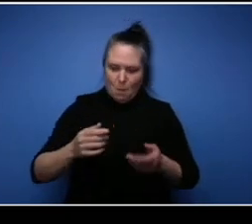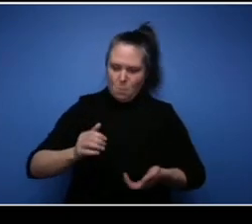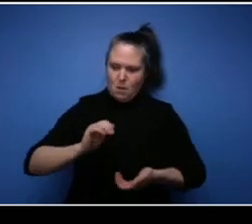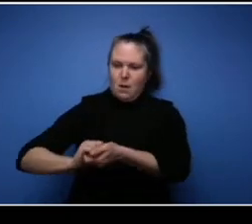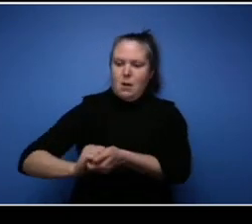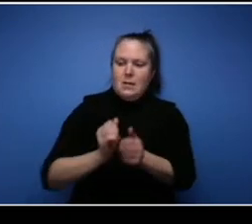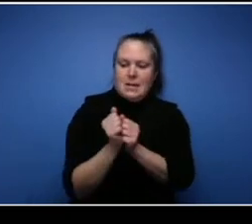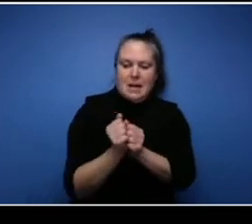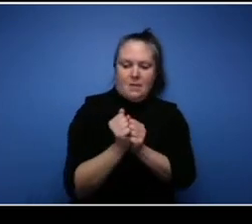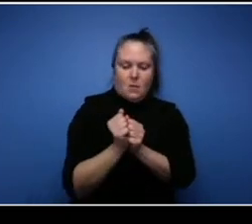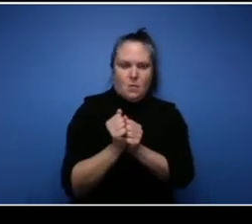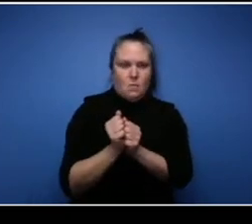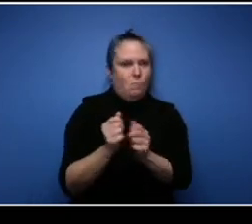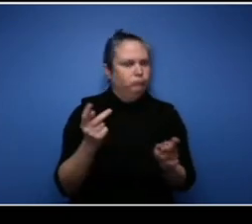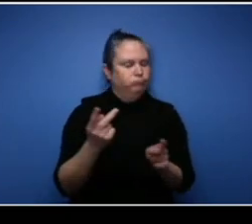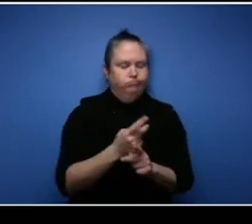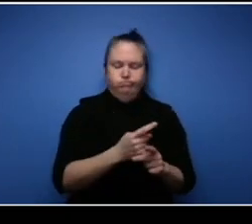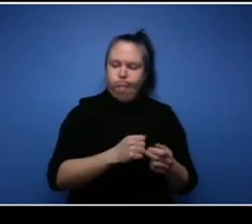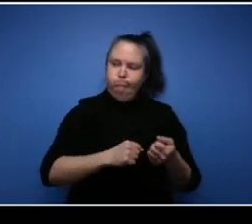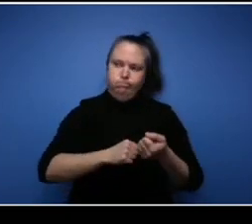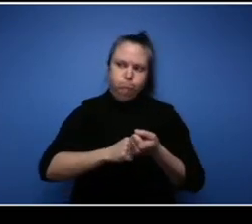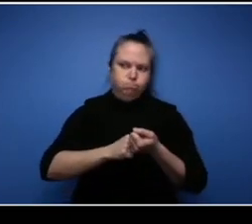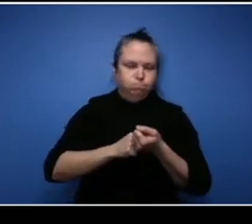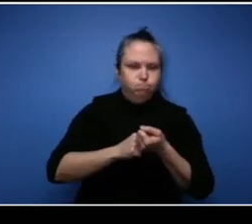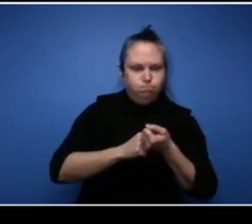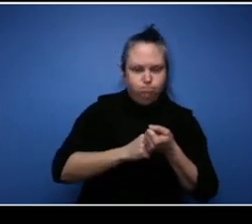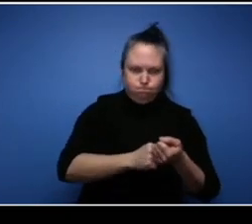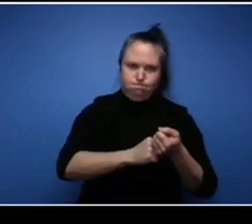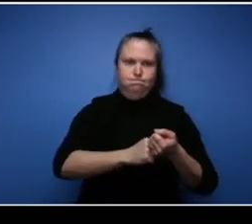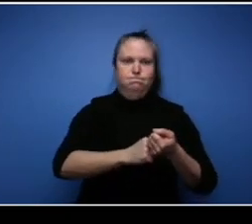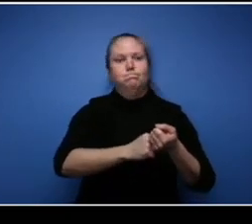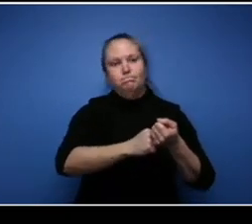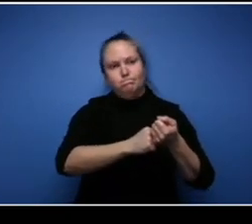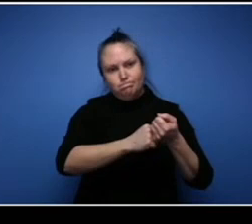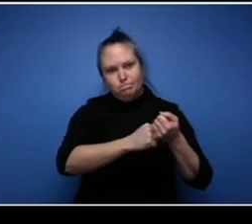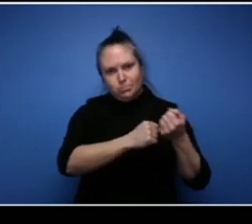up for each other all the time and you know that that's how it has to be really.